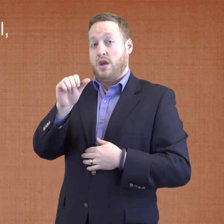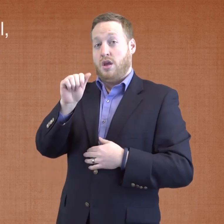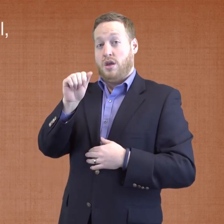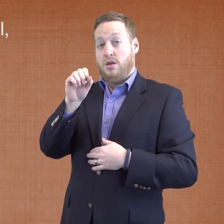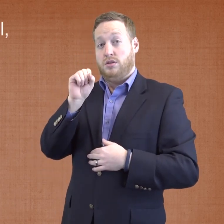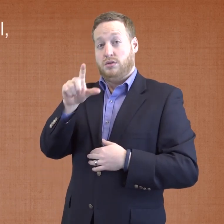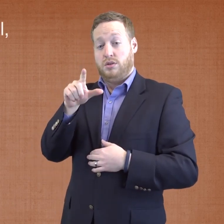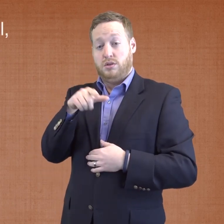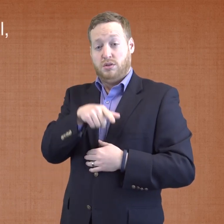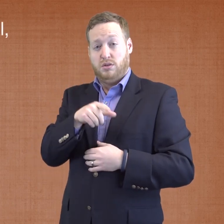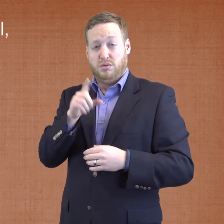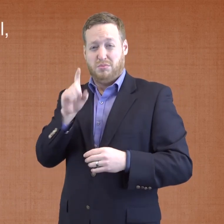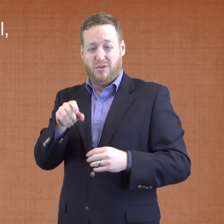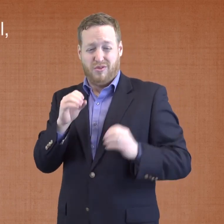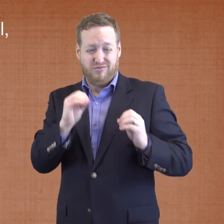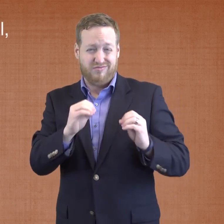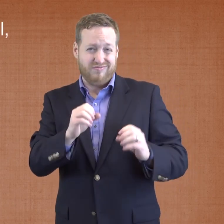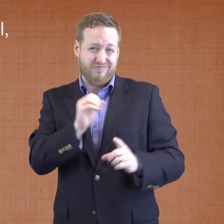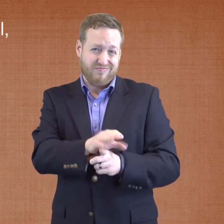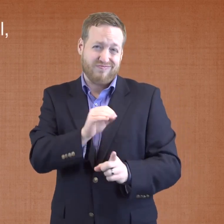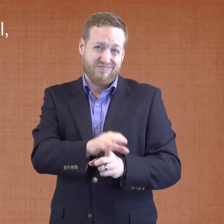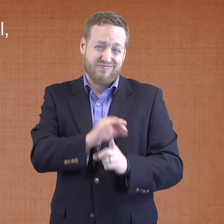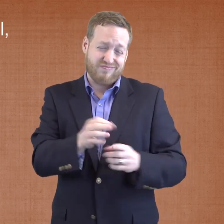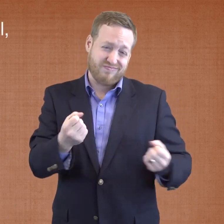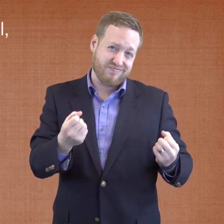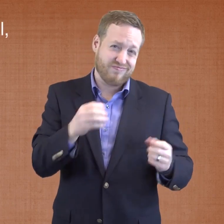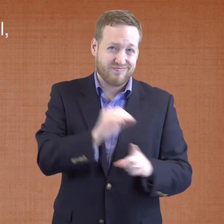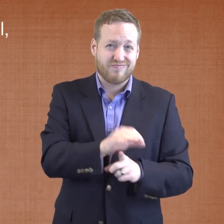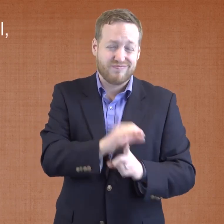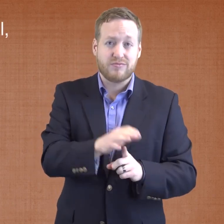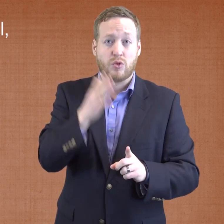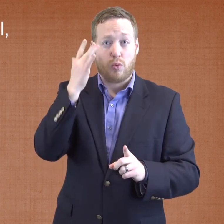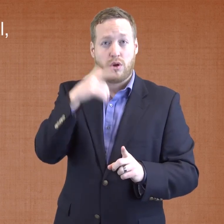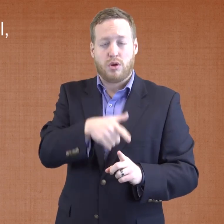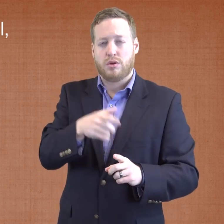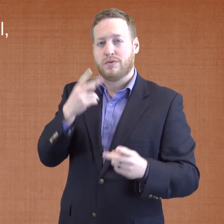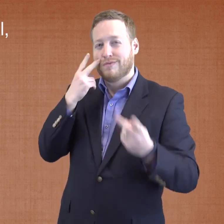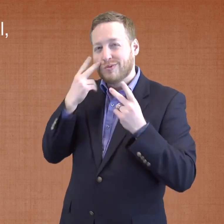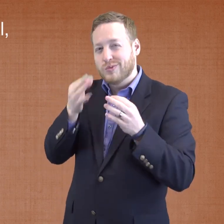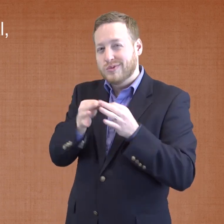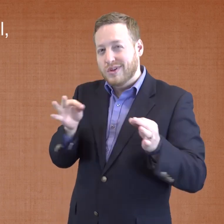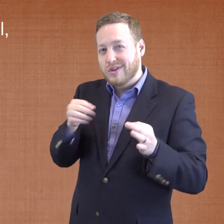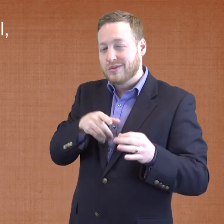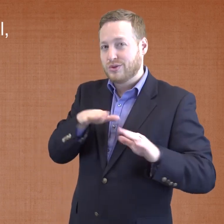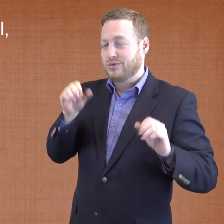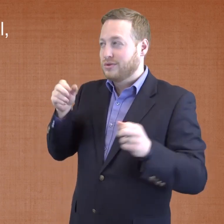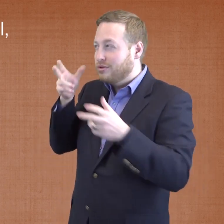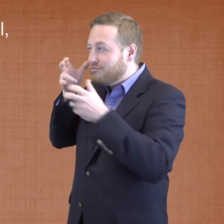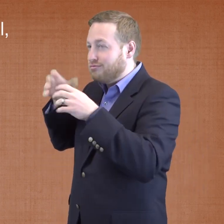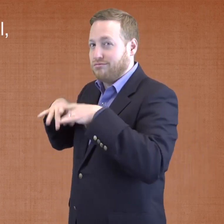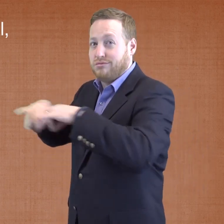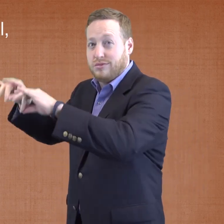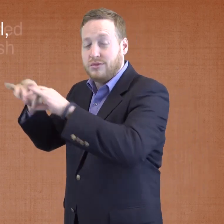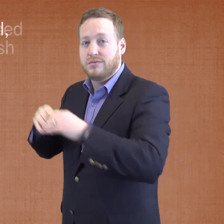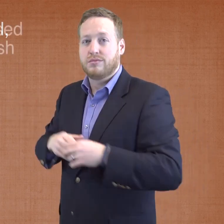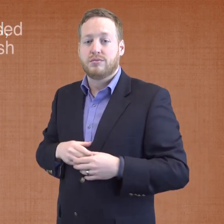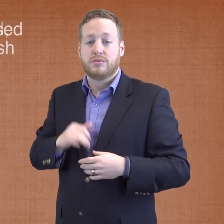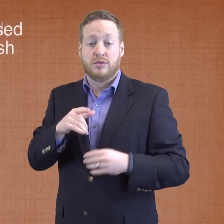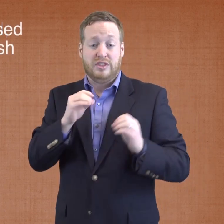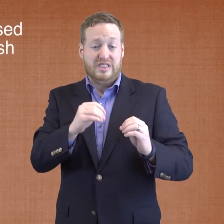Deaf children need to be exposed to a visual, accessible language such as ASL to acquire language.